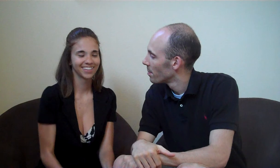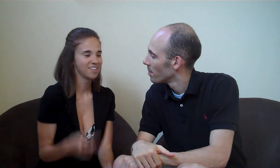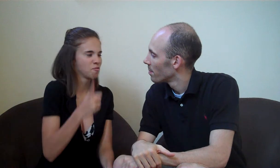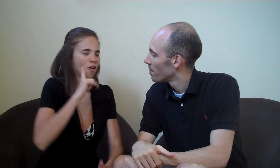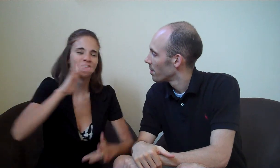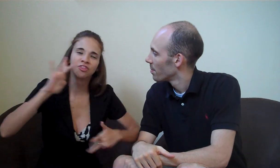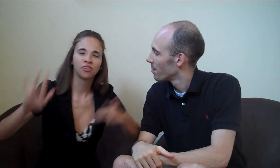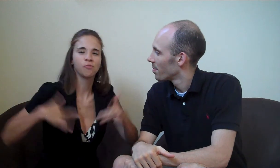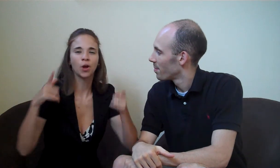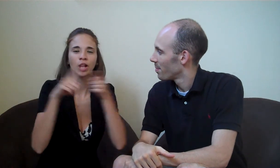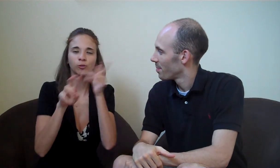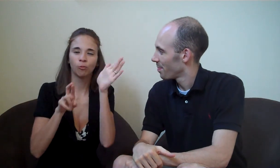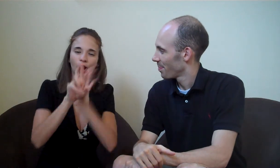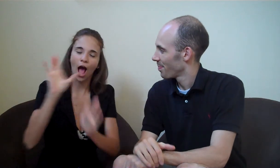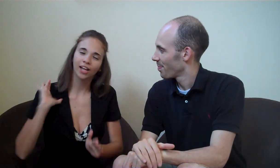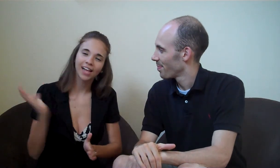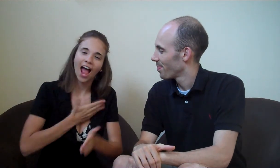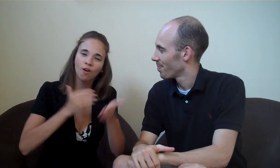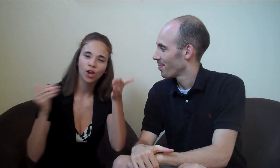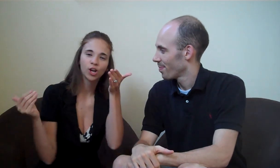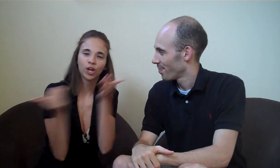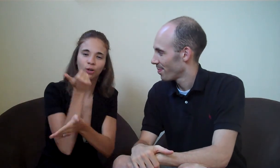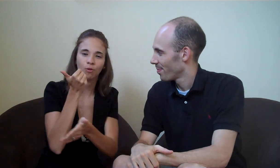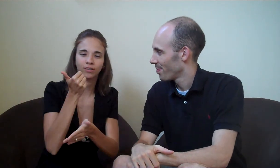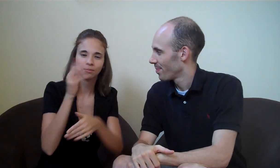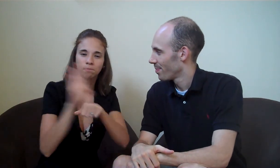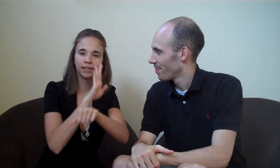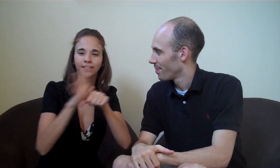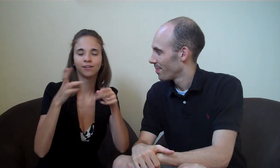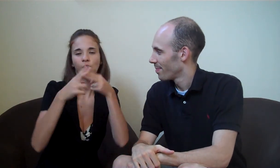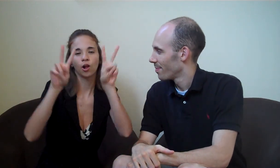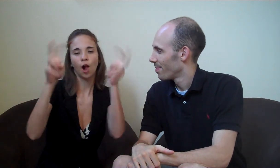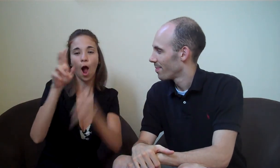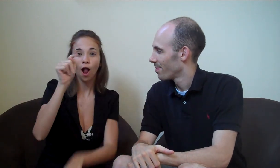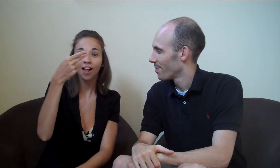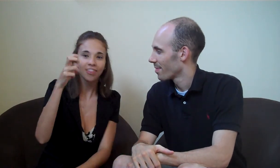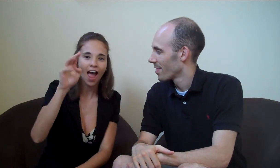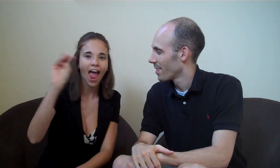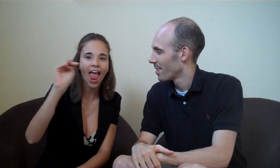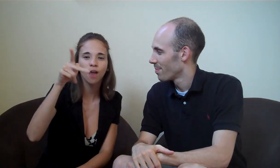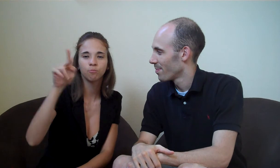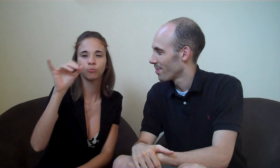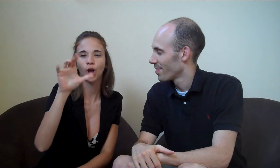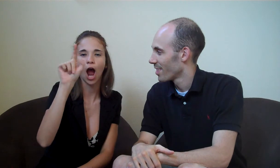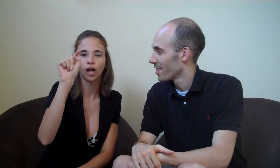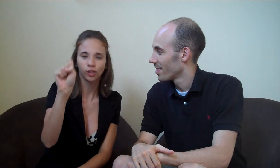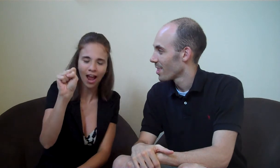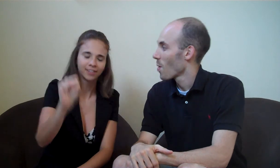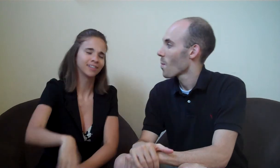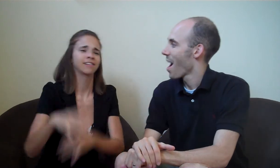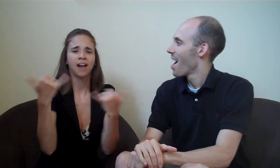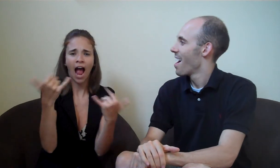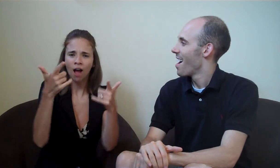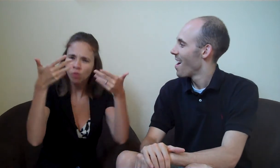We are thrilled to launch our newest business called “The M Projects.”